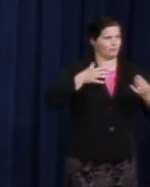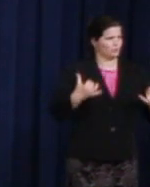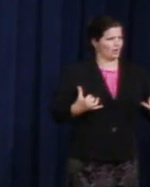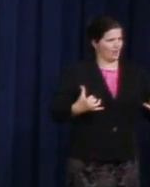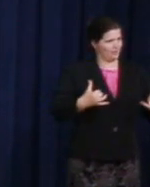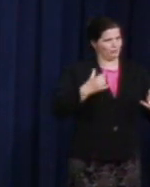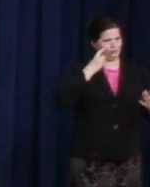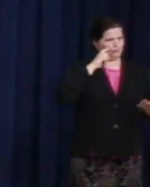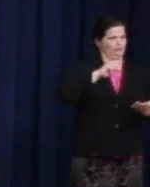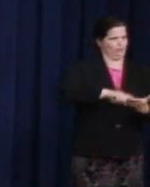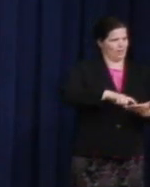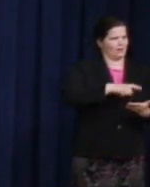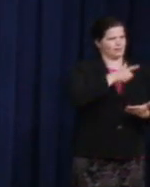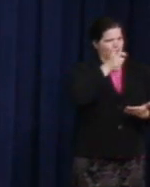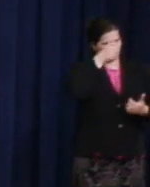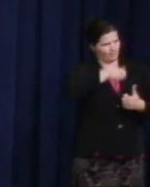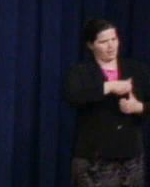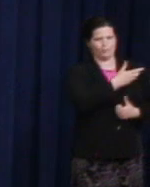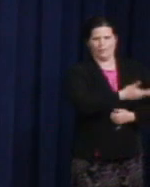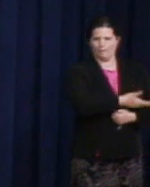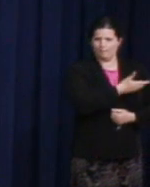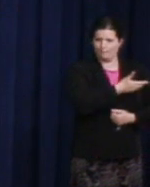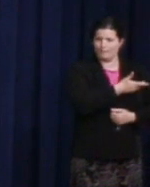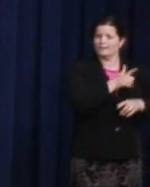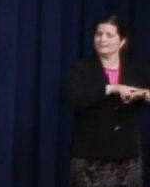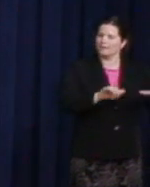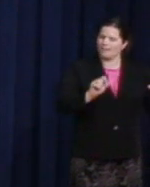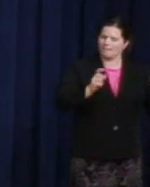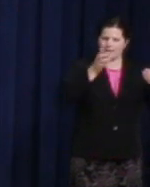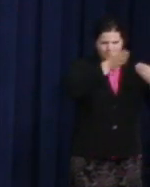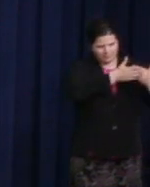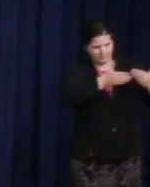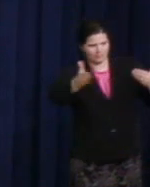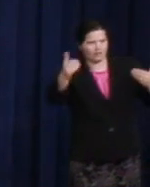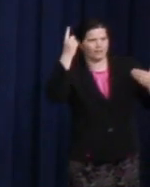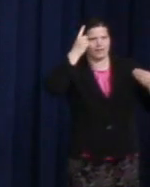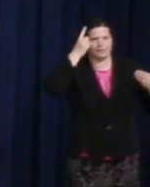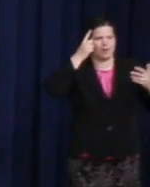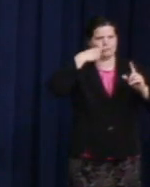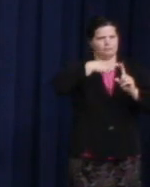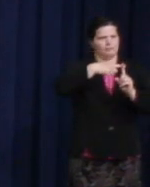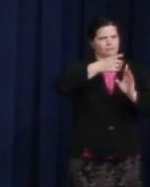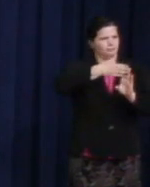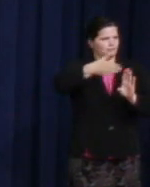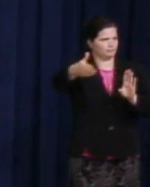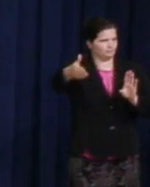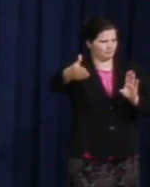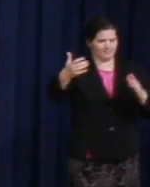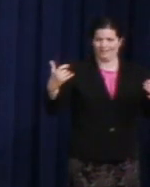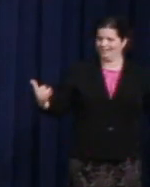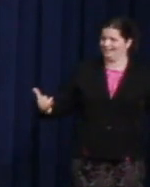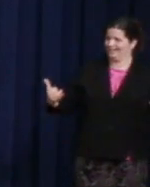of how far we have yet to go. While we now do live in an age where the National Football League has, for the first time,